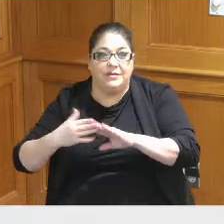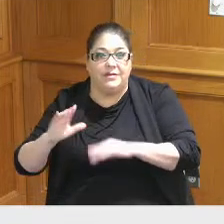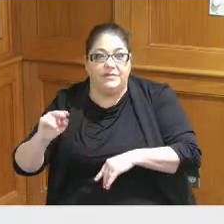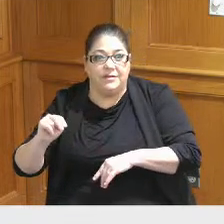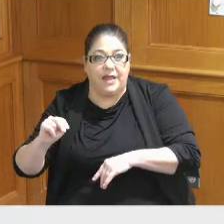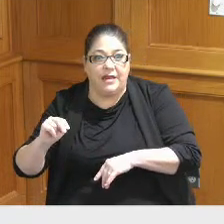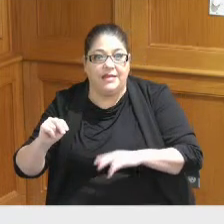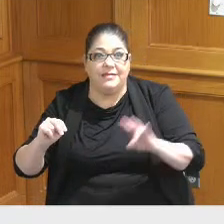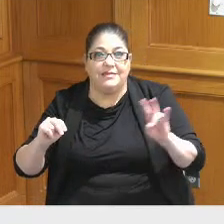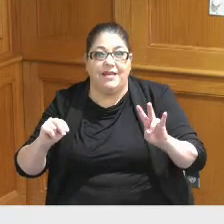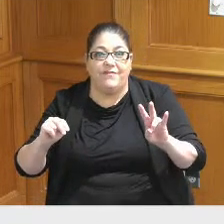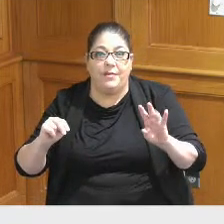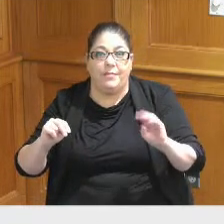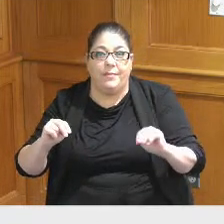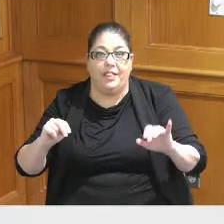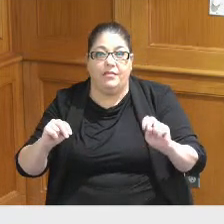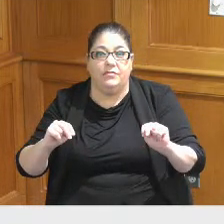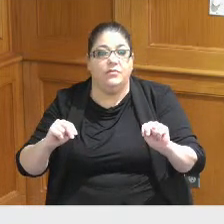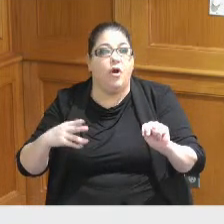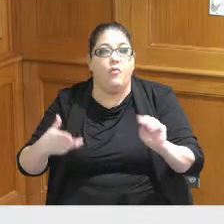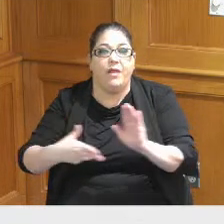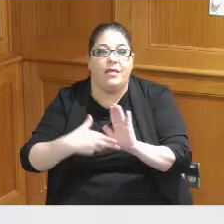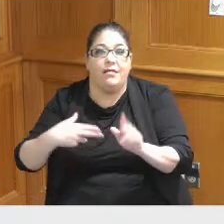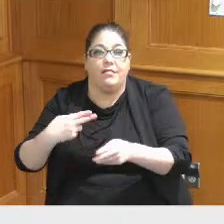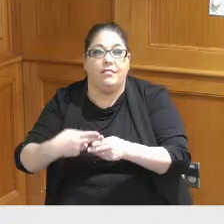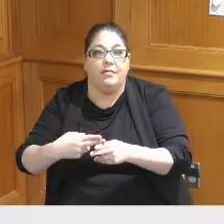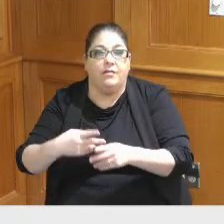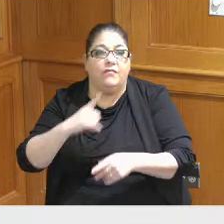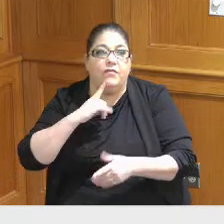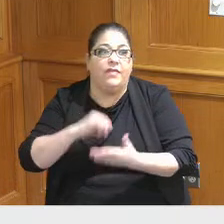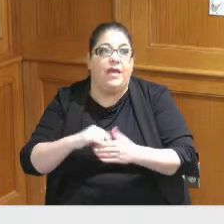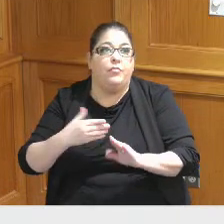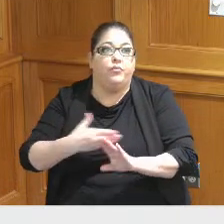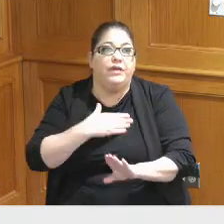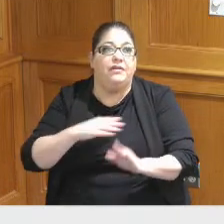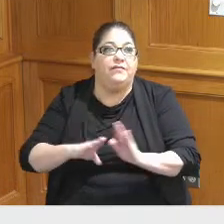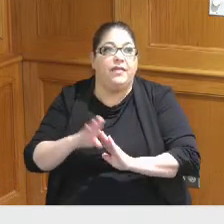million of that has already been allocated for pre-development costs on the building